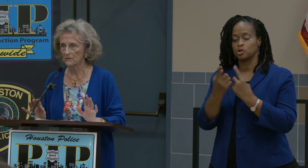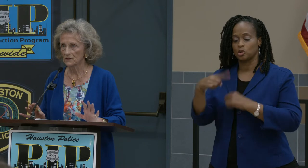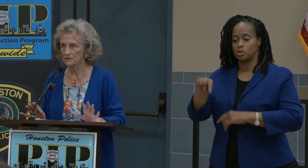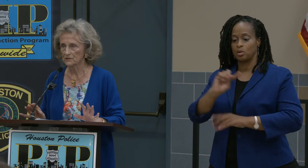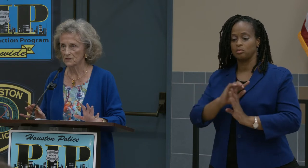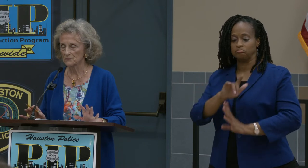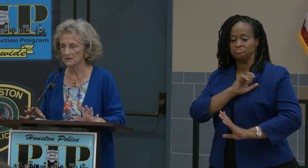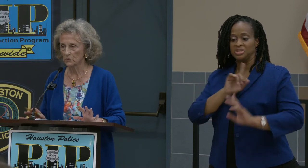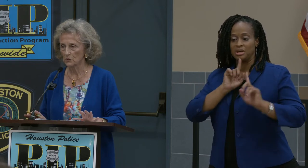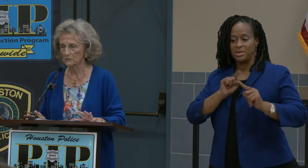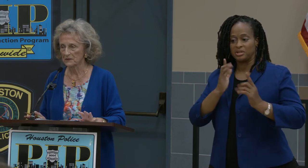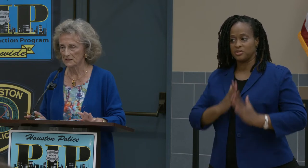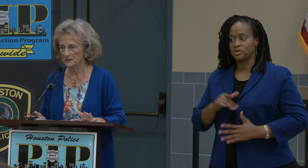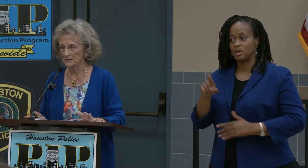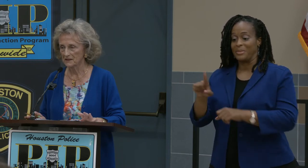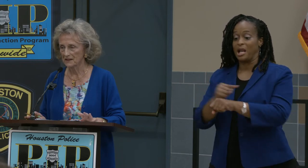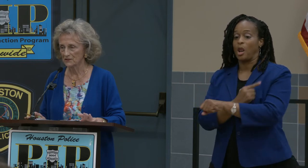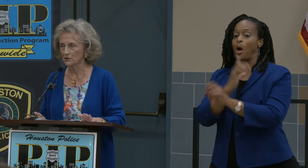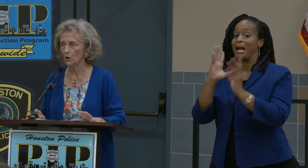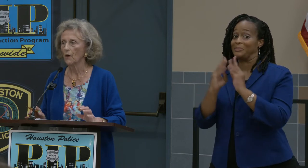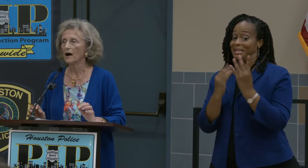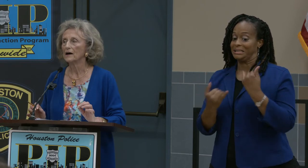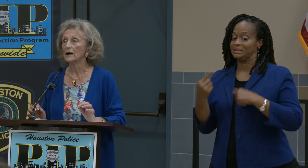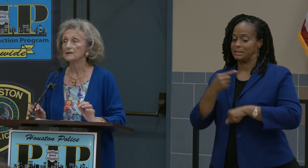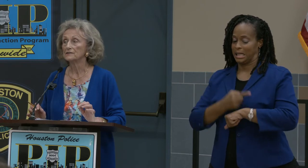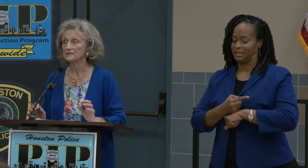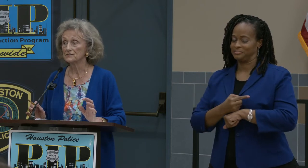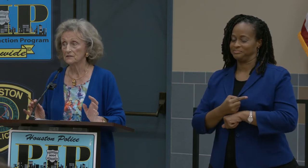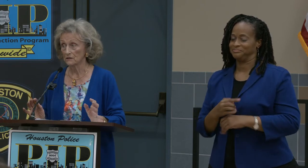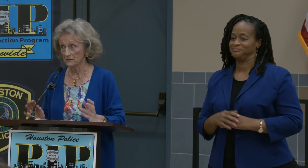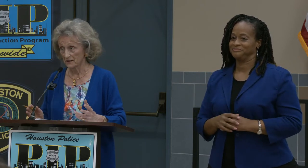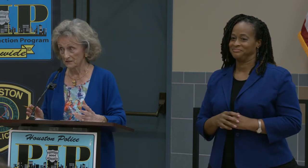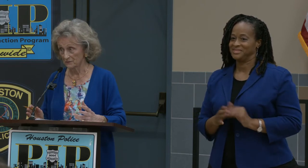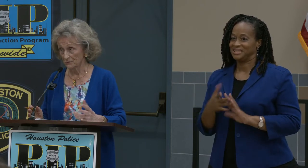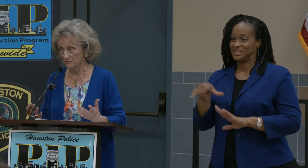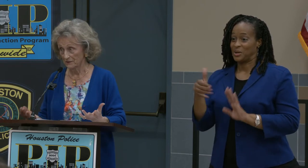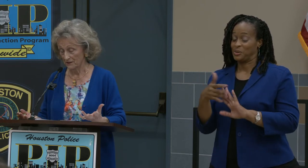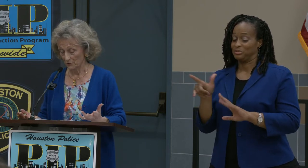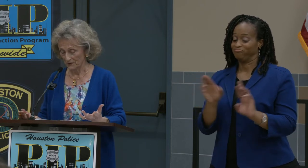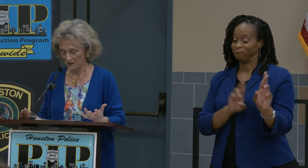This is going to be a long meeting today. So snug will in and here we go.